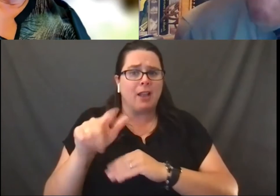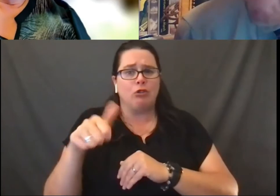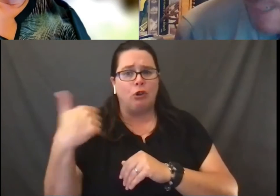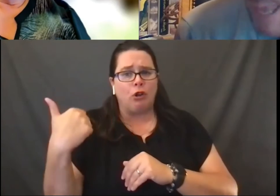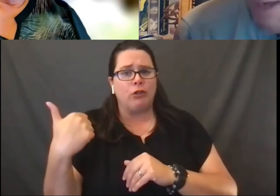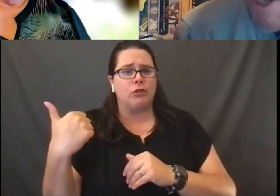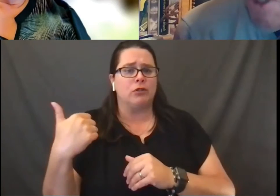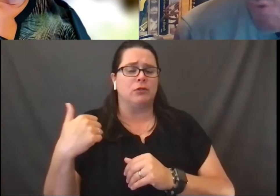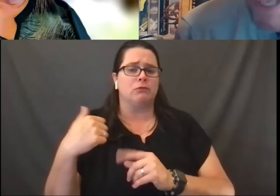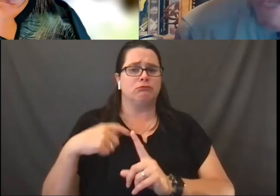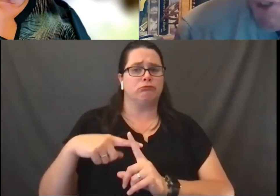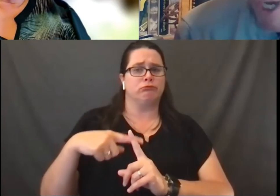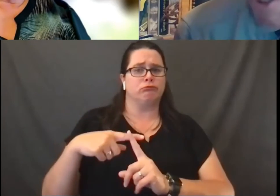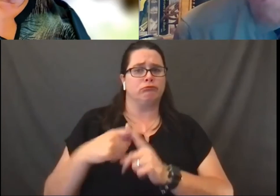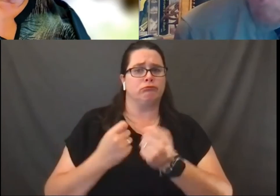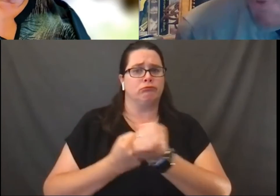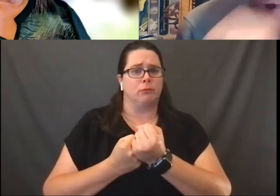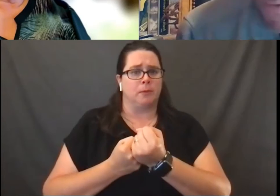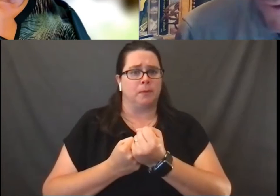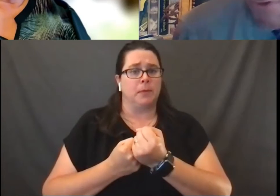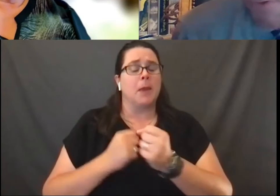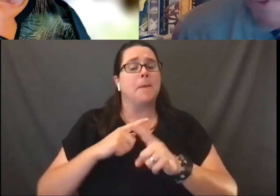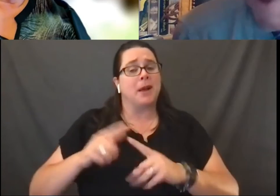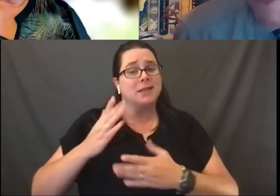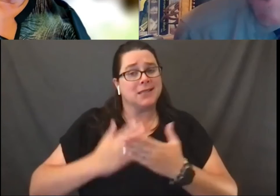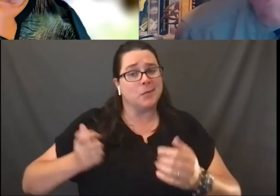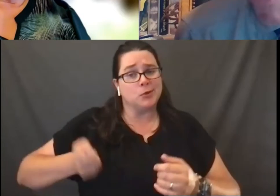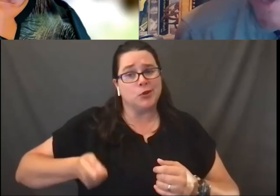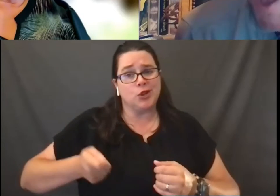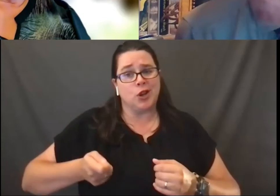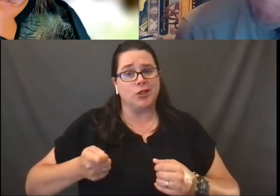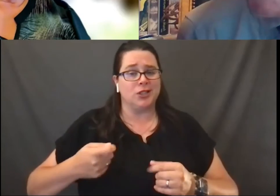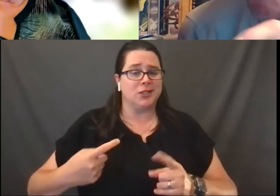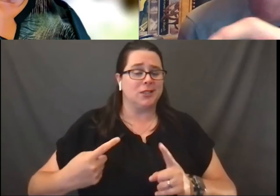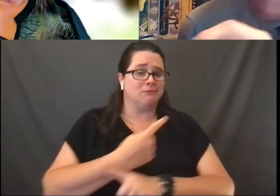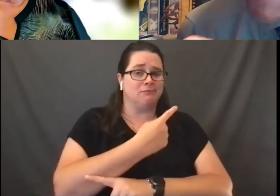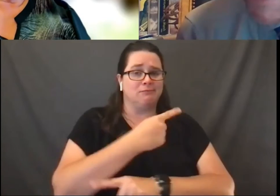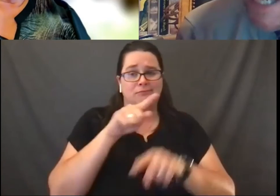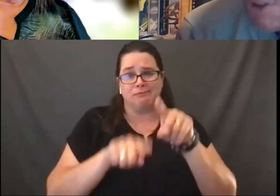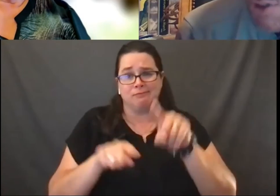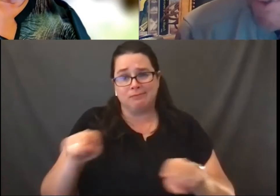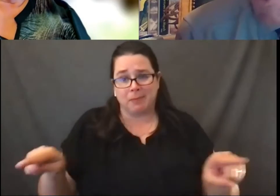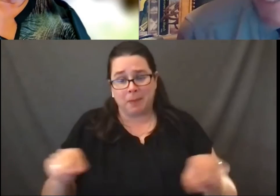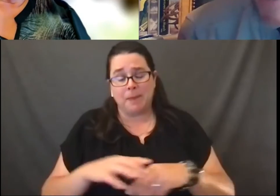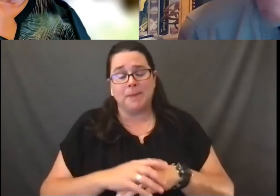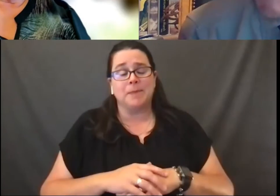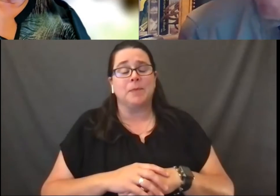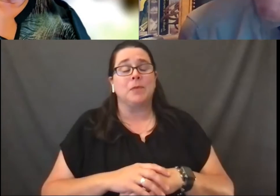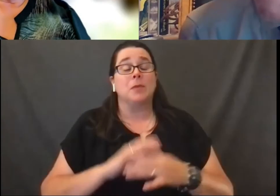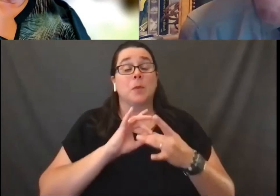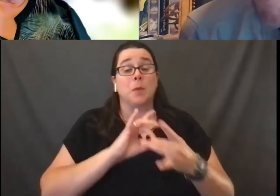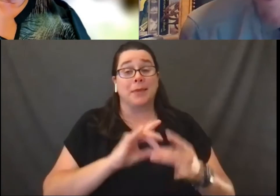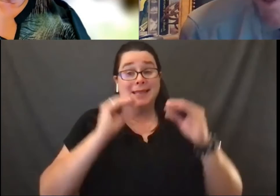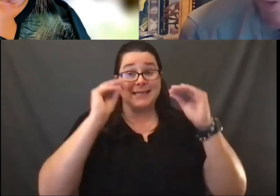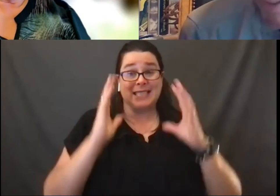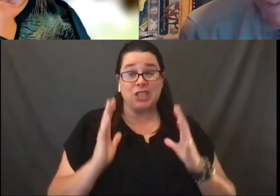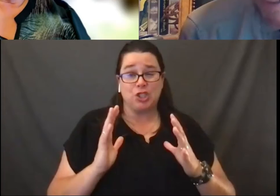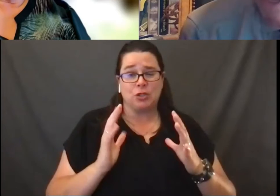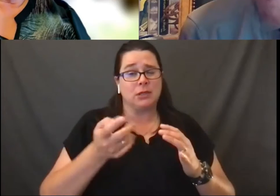But again, you will get judges who will go in all sorts of directions. With respect to teachers, it's a bit more restricted